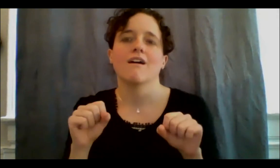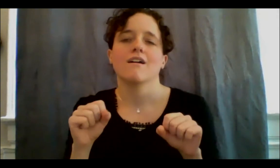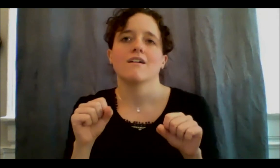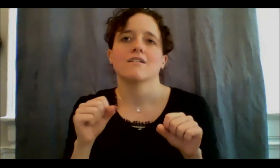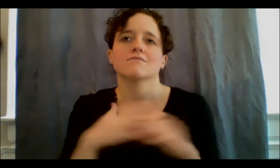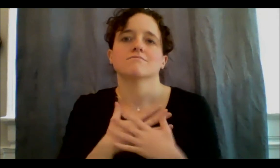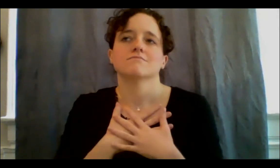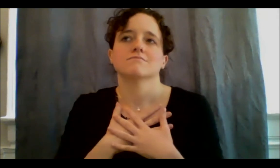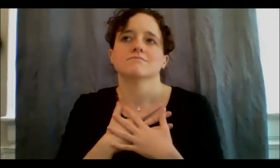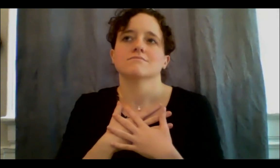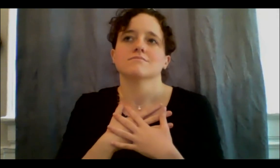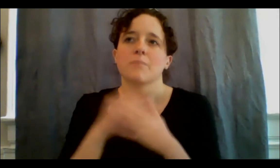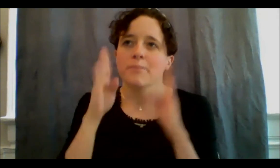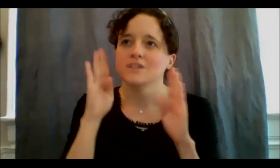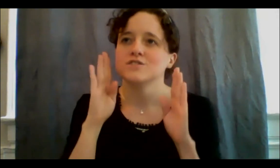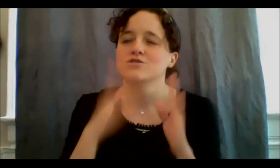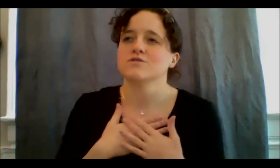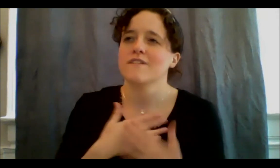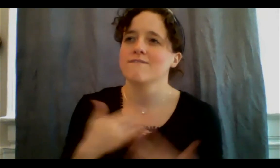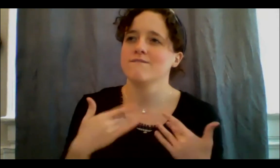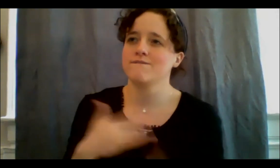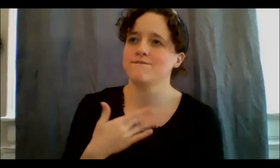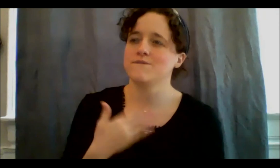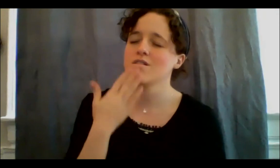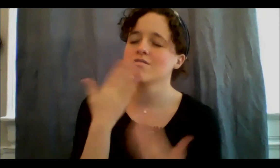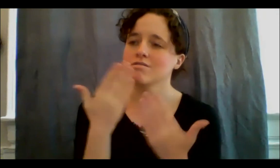see it just sitting, like Shafia you were saying, sitting still and being